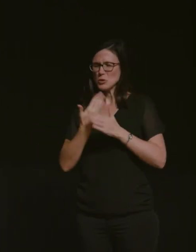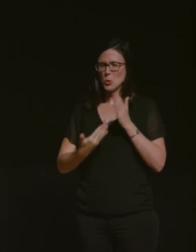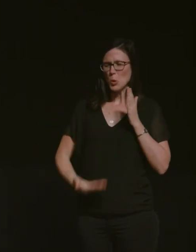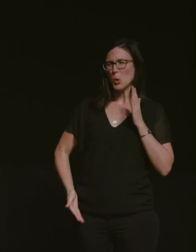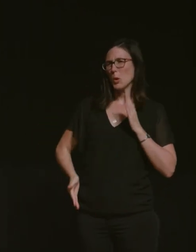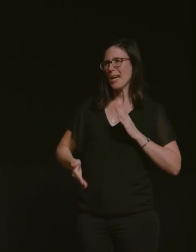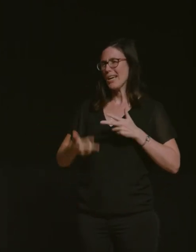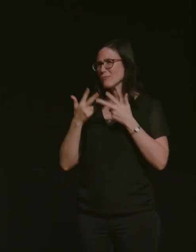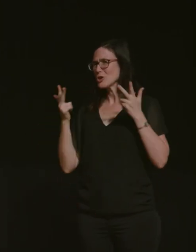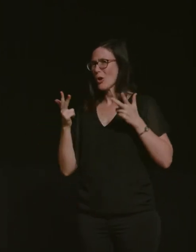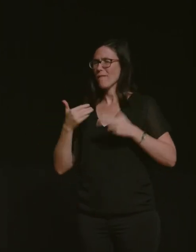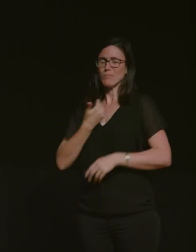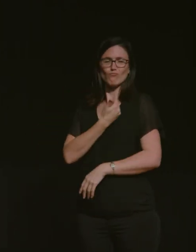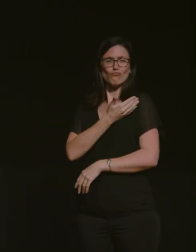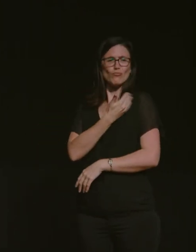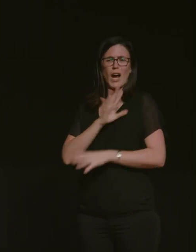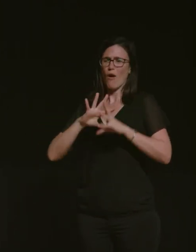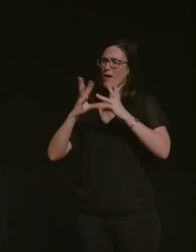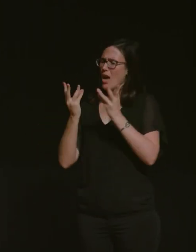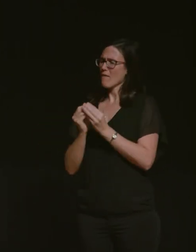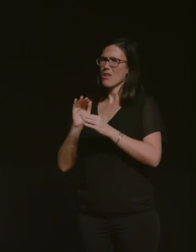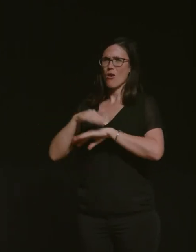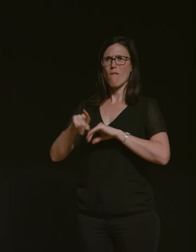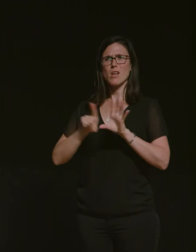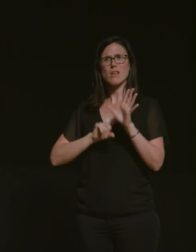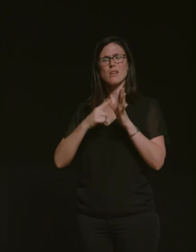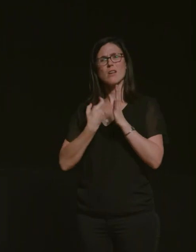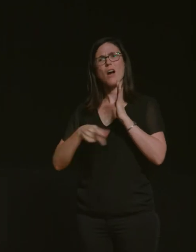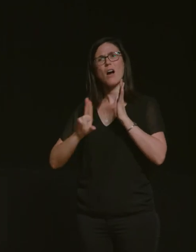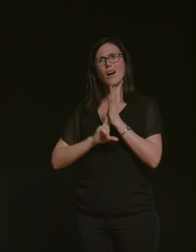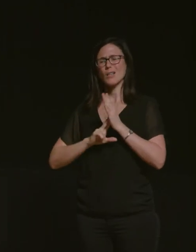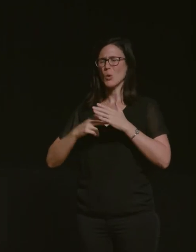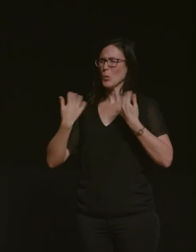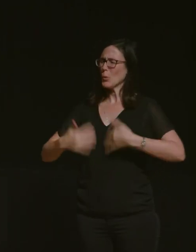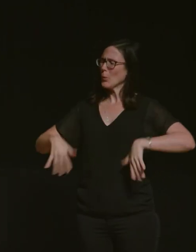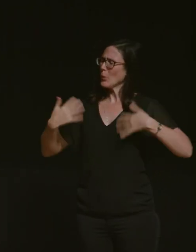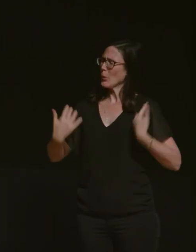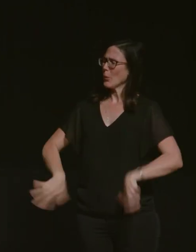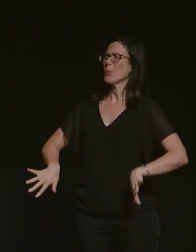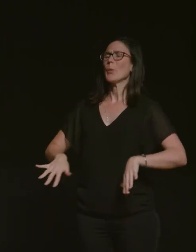that i'm really proud of everything that yarn has done i think it's just a really amazing um place